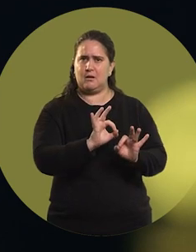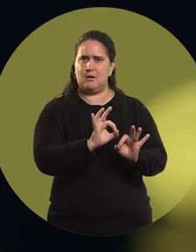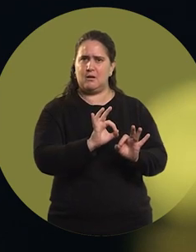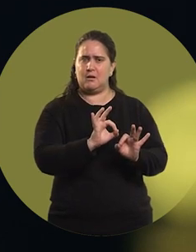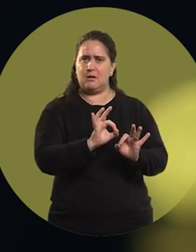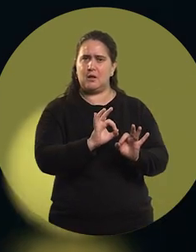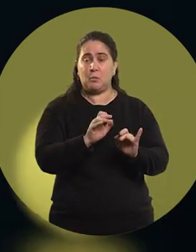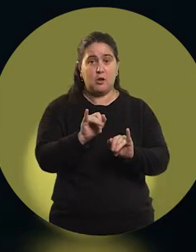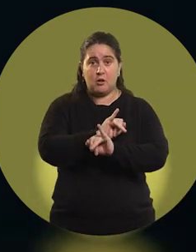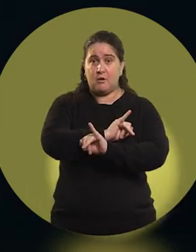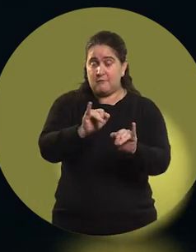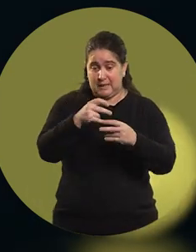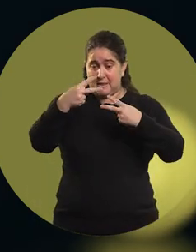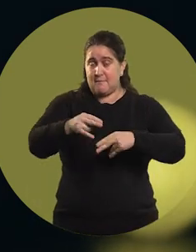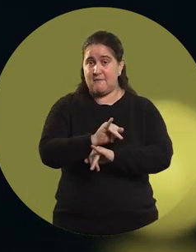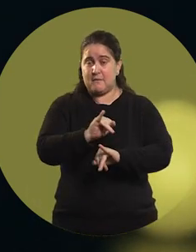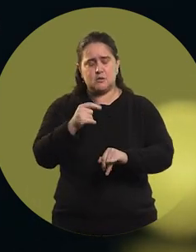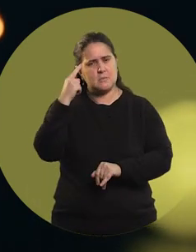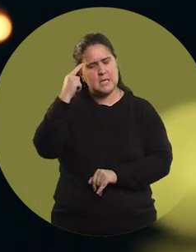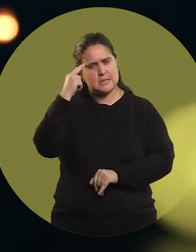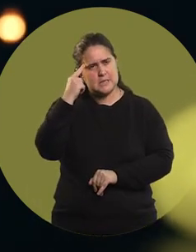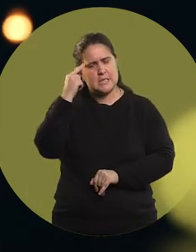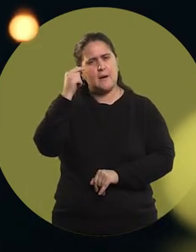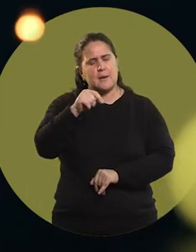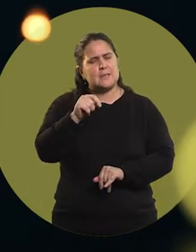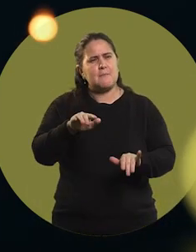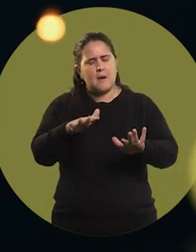And when that stage ended and I began to think about the things that had happened,